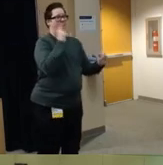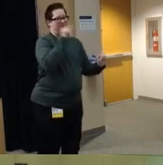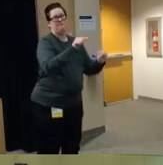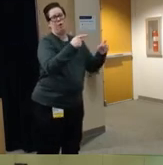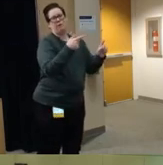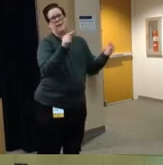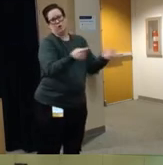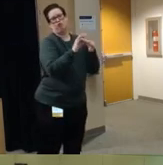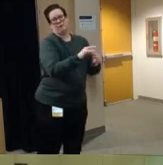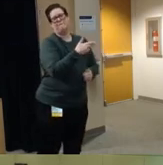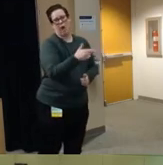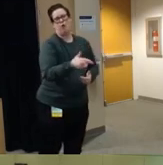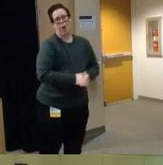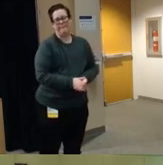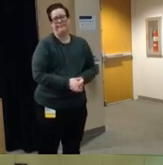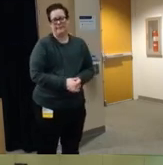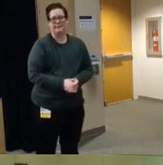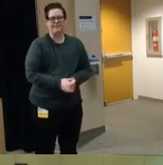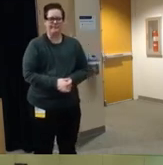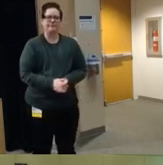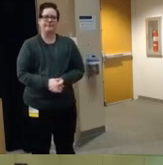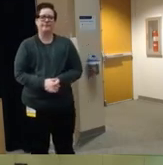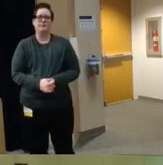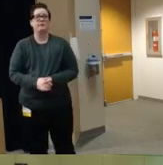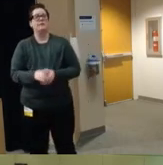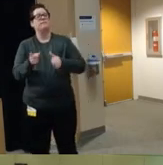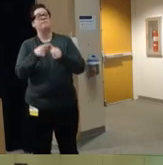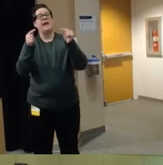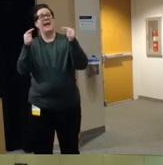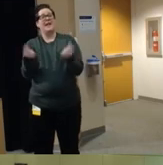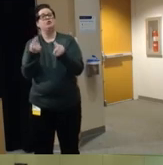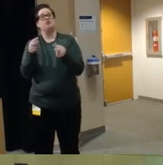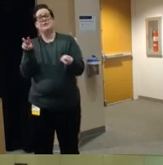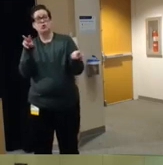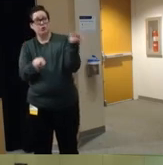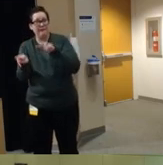so the kind of the key um injury surveillance and evidence-based policy development that's